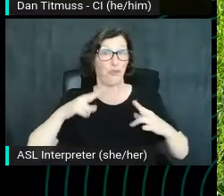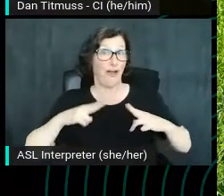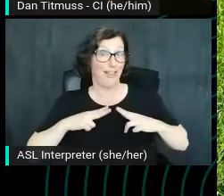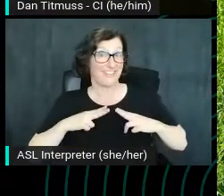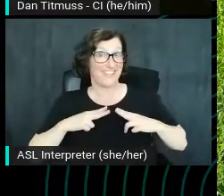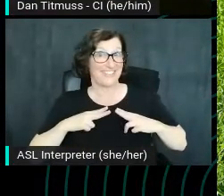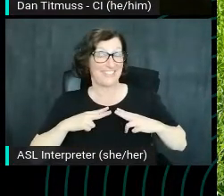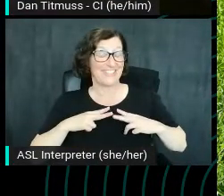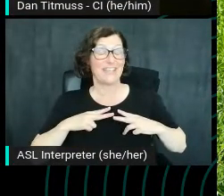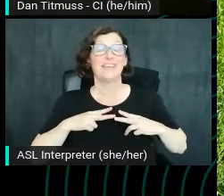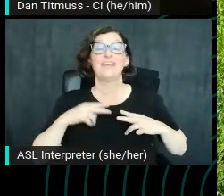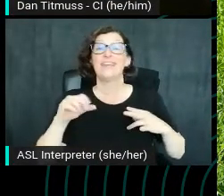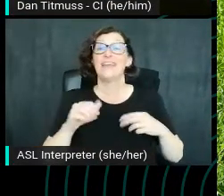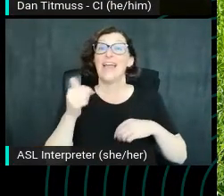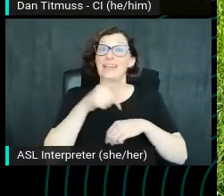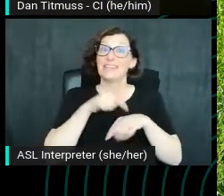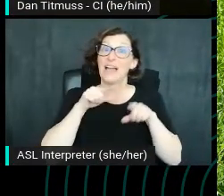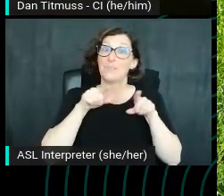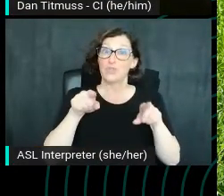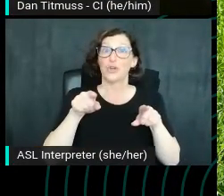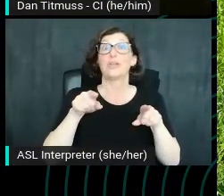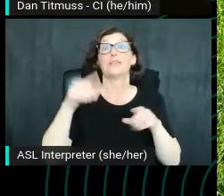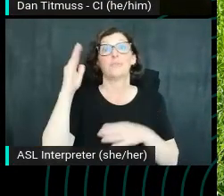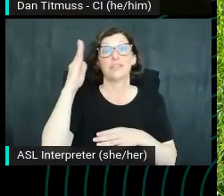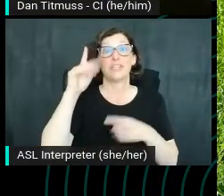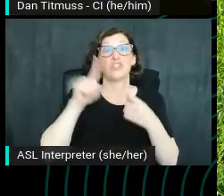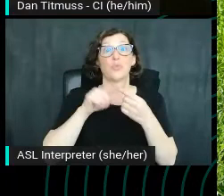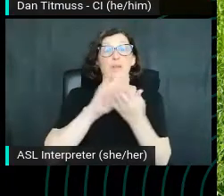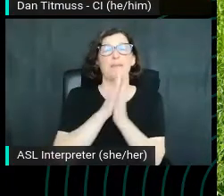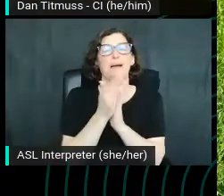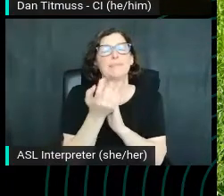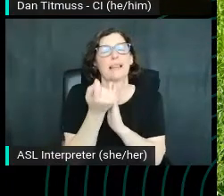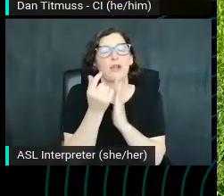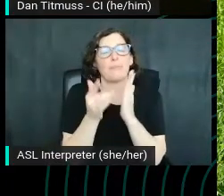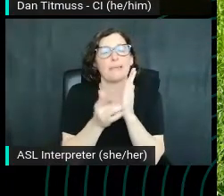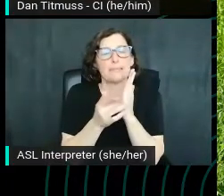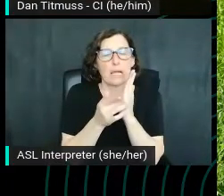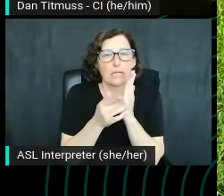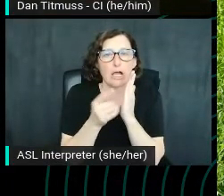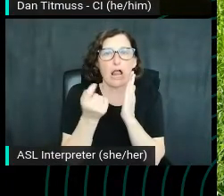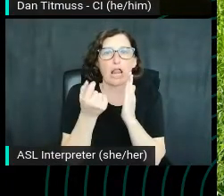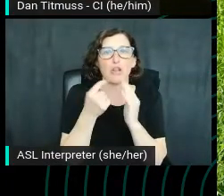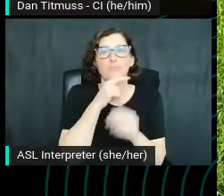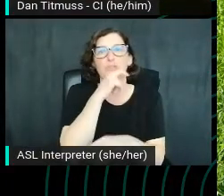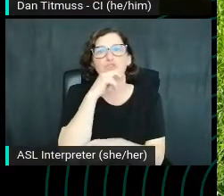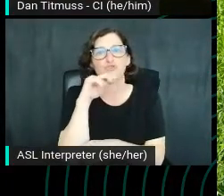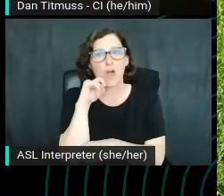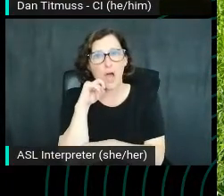Any time that the presentation's going to get a little bit too technical and sort of like have that dry SEO sort of vibe,